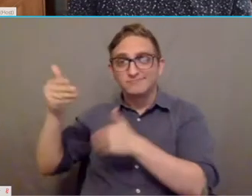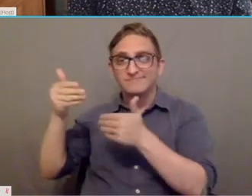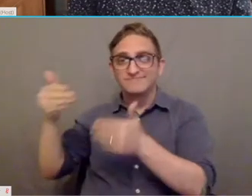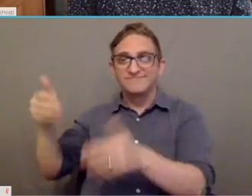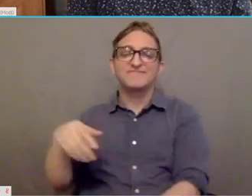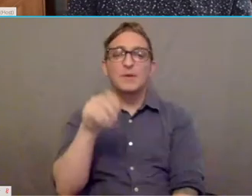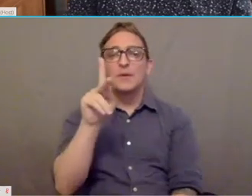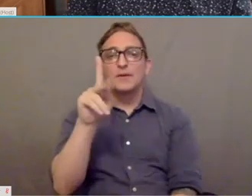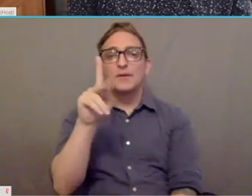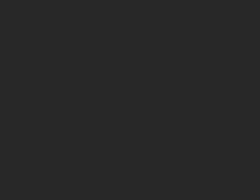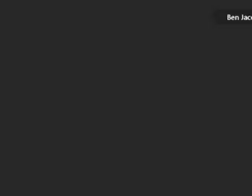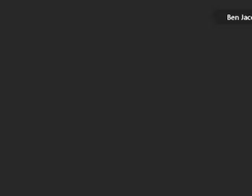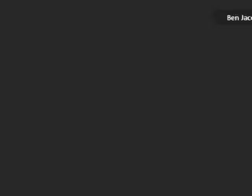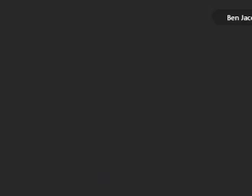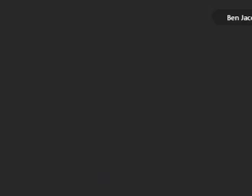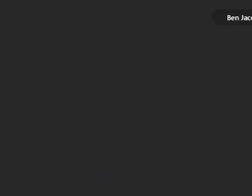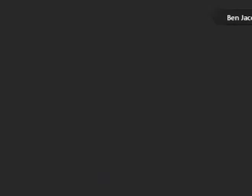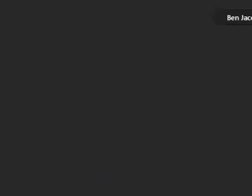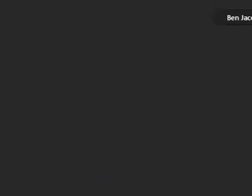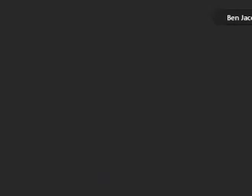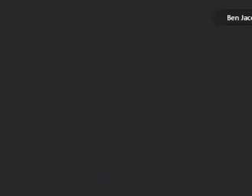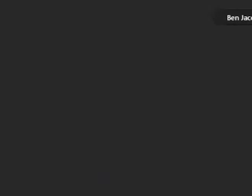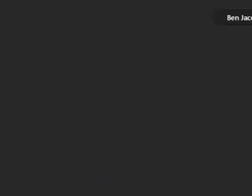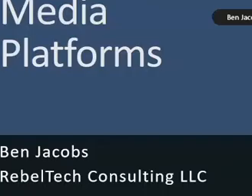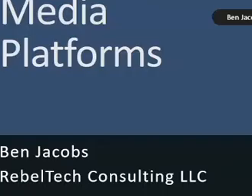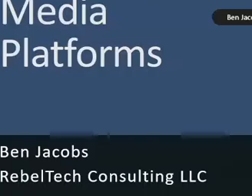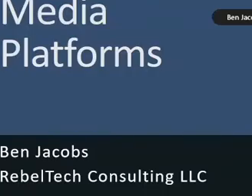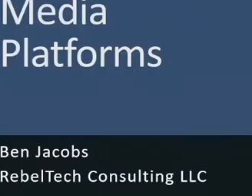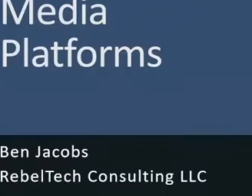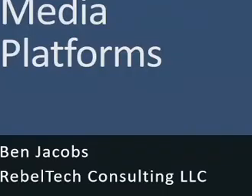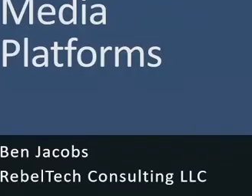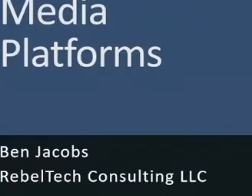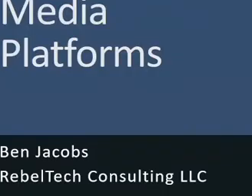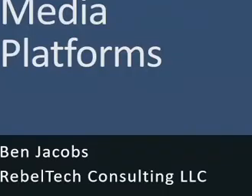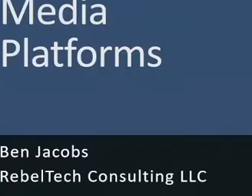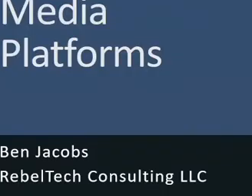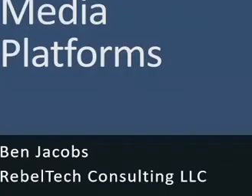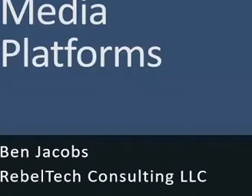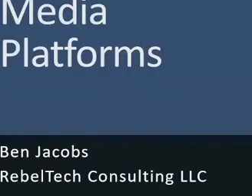Let me go ahead and pull up my Power Point. Thanks everyone for joining us today.